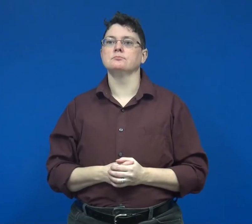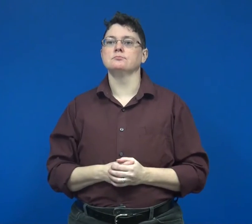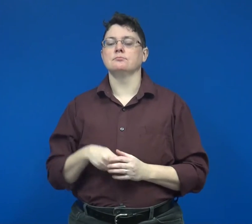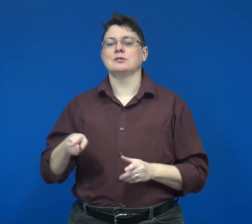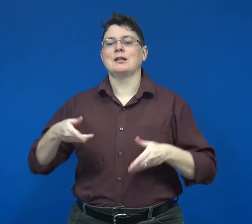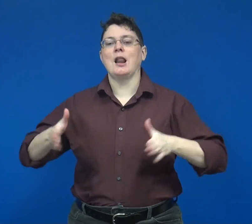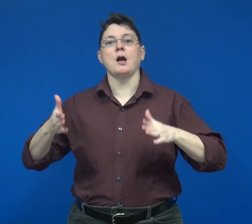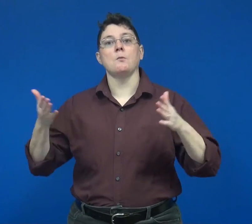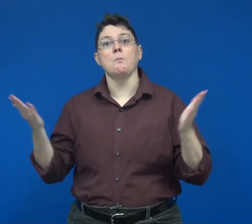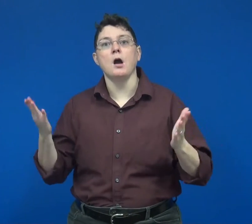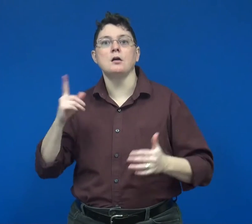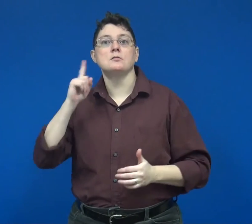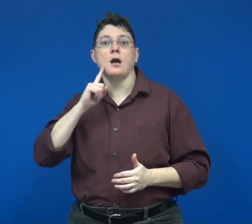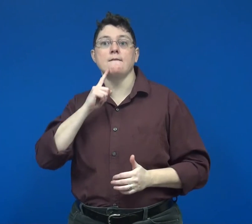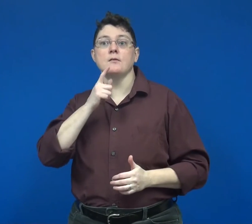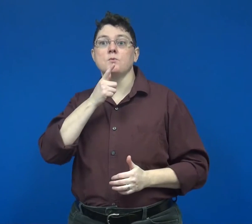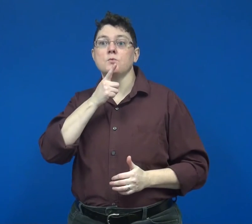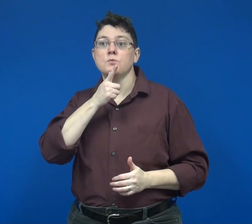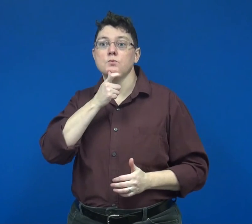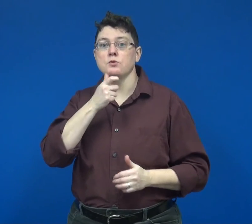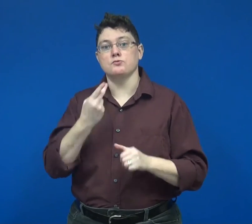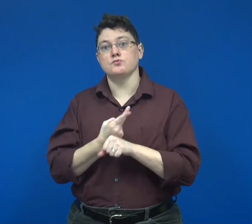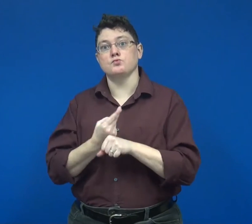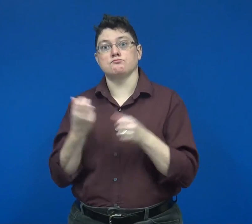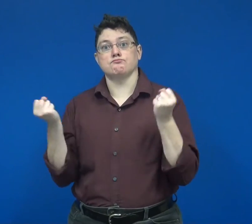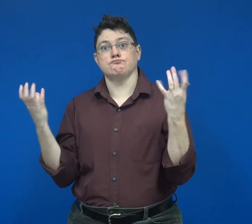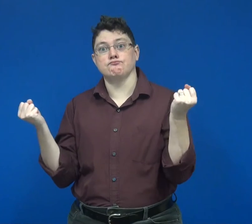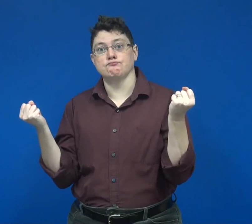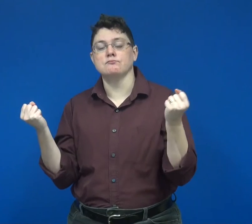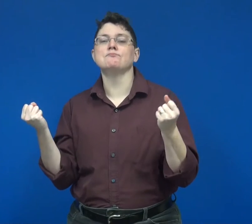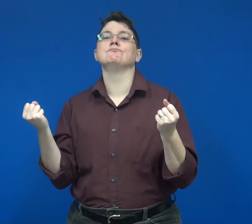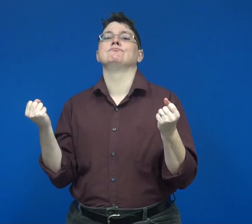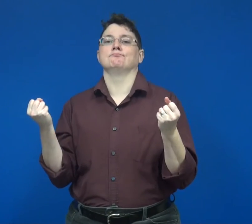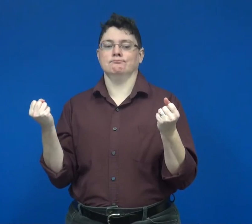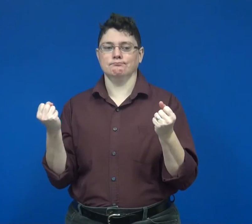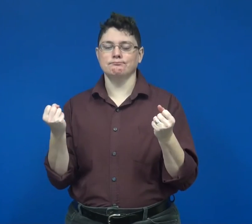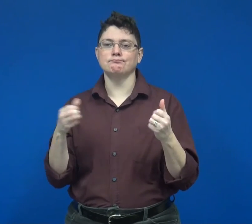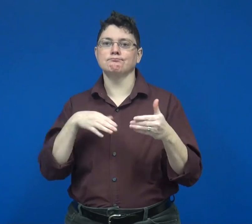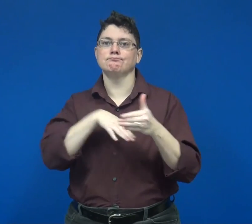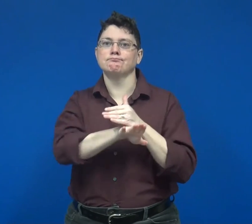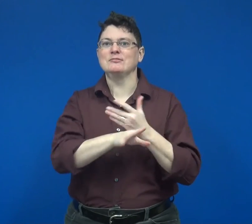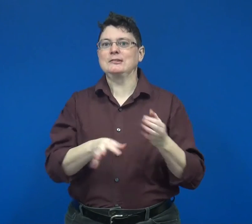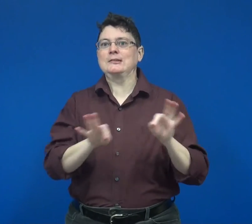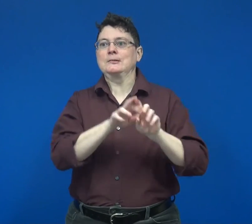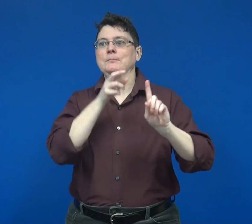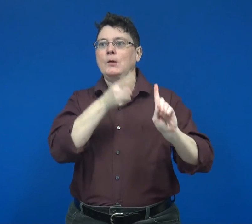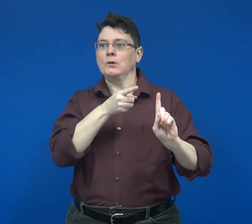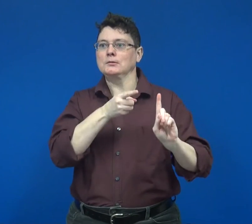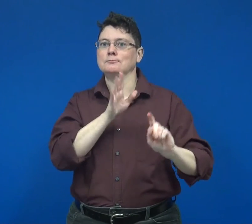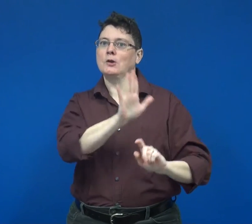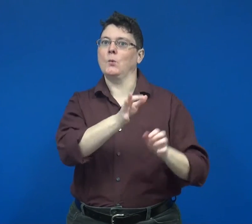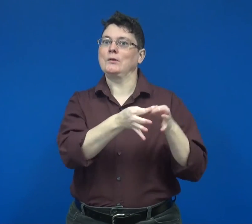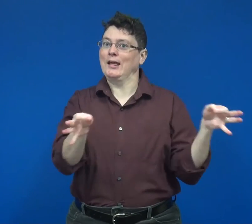This allowed Deaf people who use ASL to access